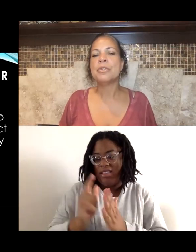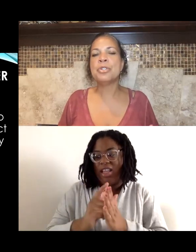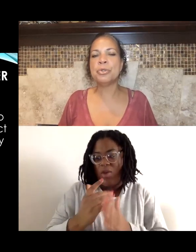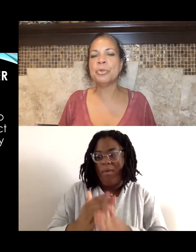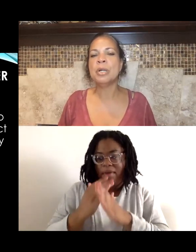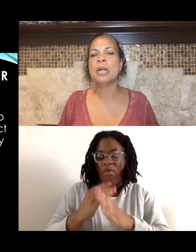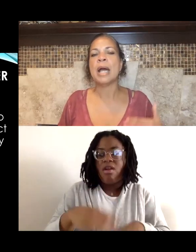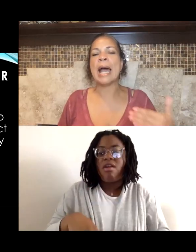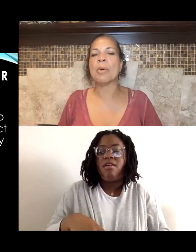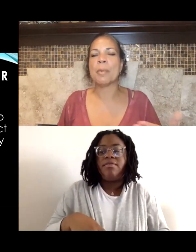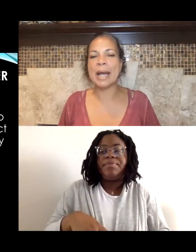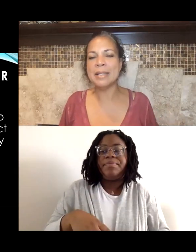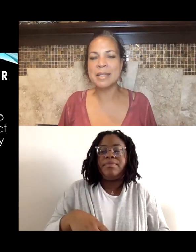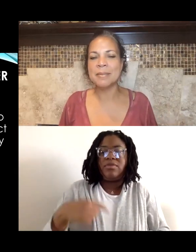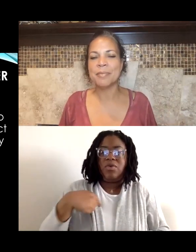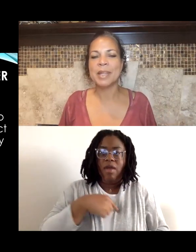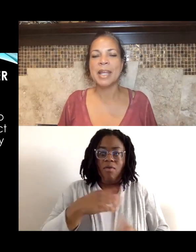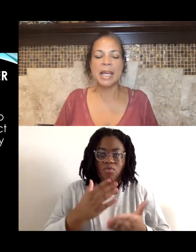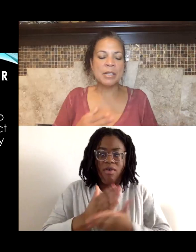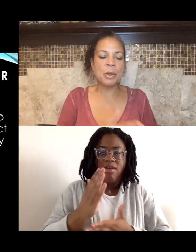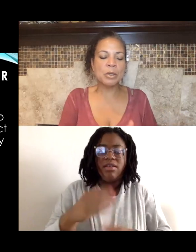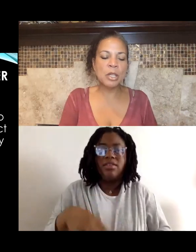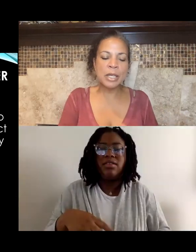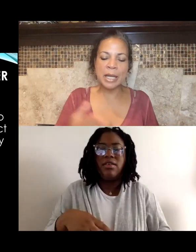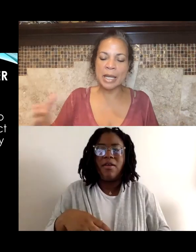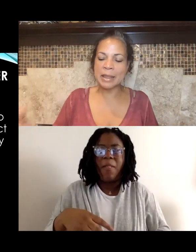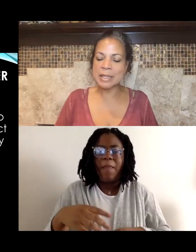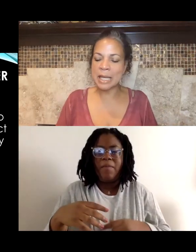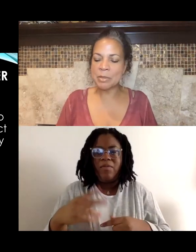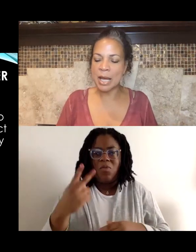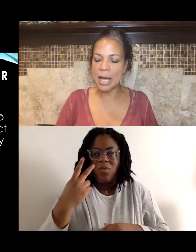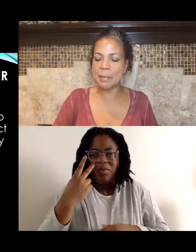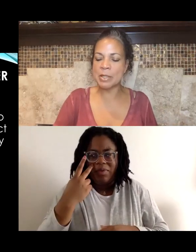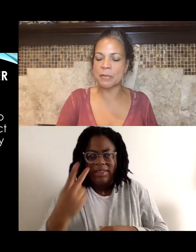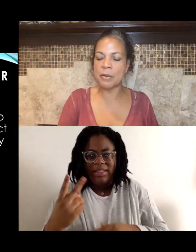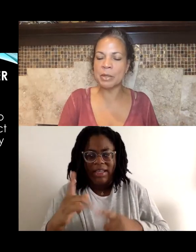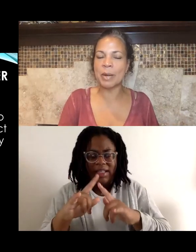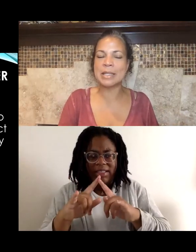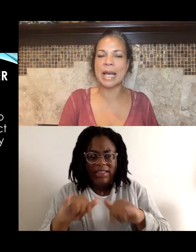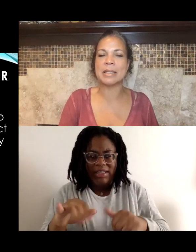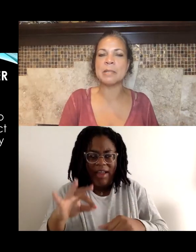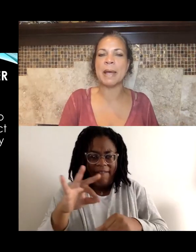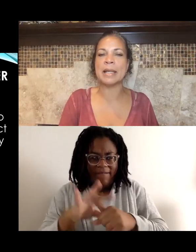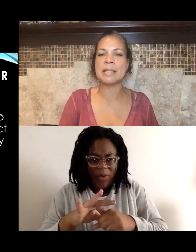to our rights, is we're looking at the same time, as the Voting Rights Act is passed,